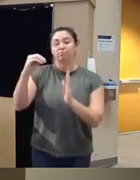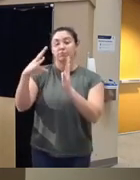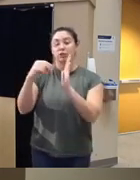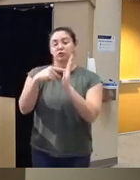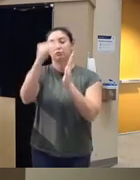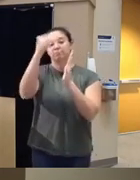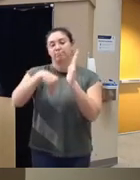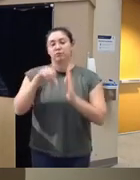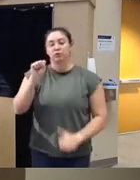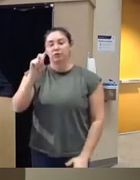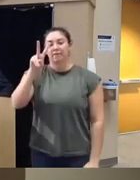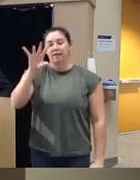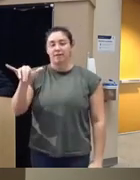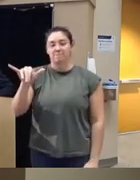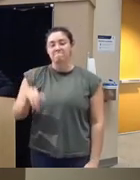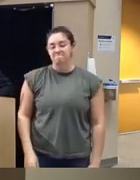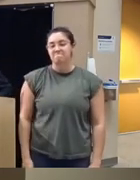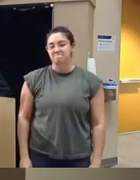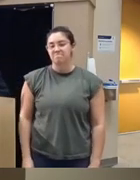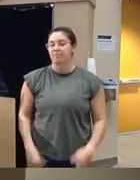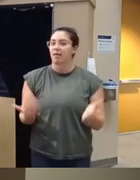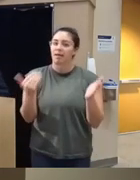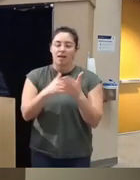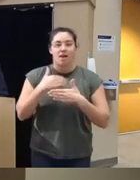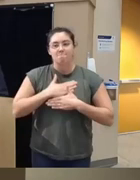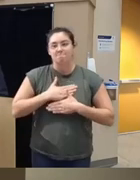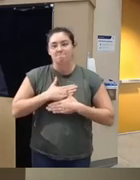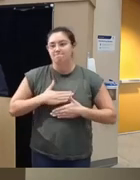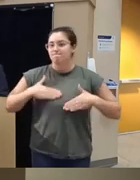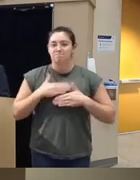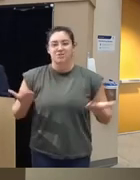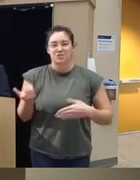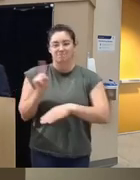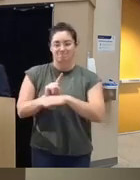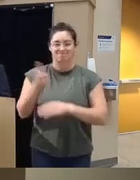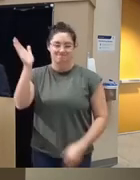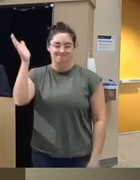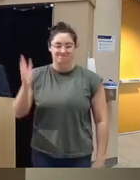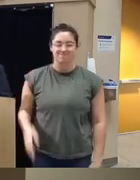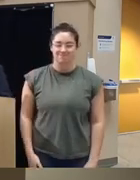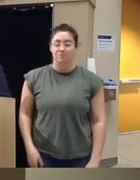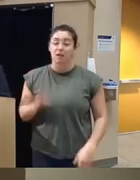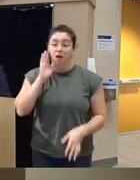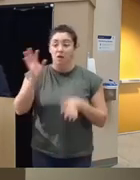to fill out a survey so again it's a pleasure to be here um so I'll be describing the use